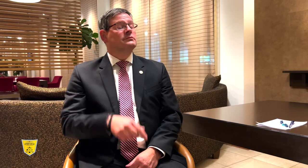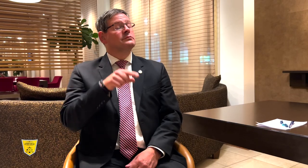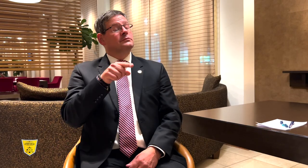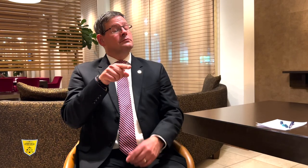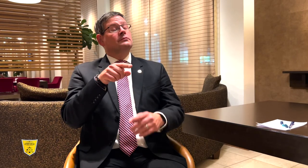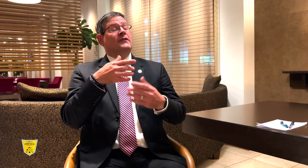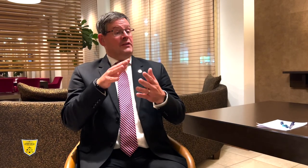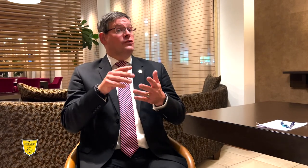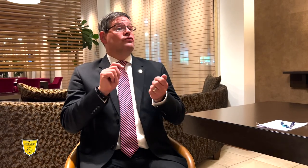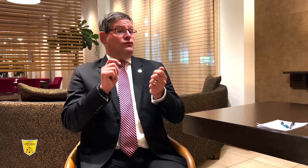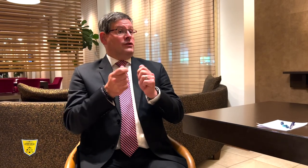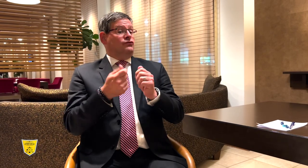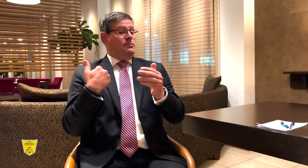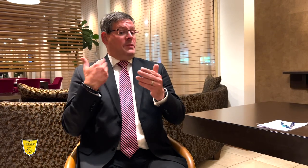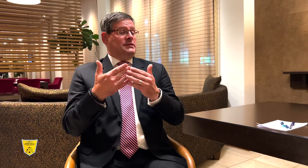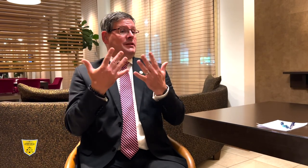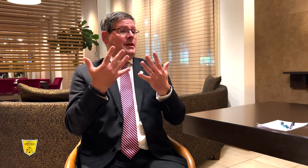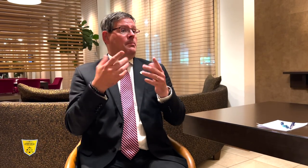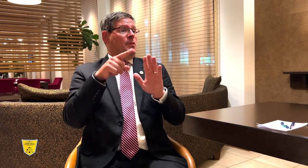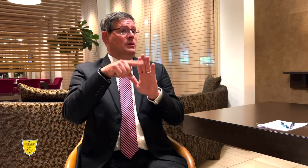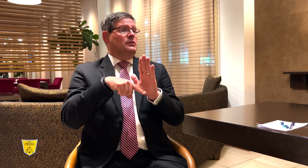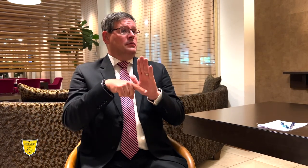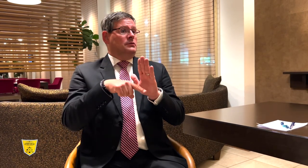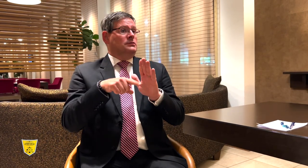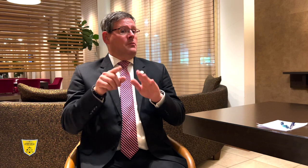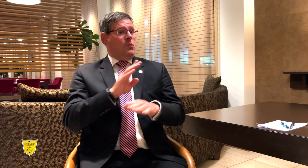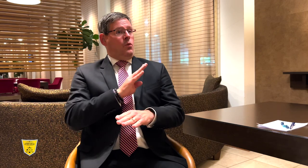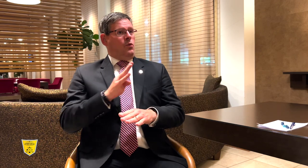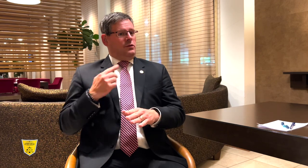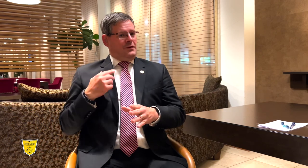Changes were made in the last 10 months since I became involved